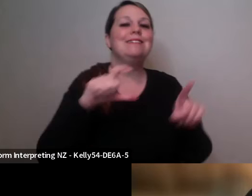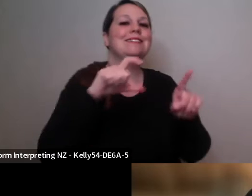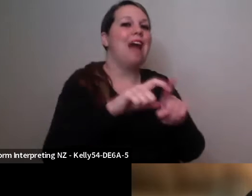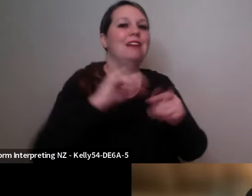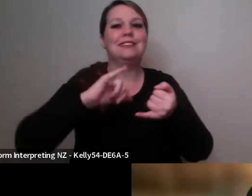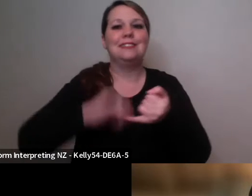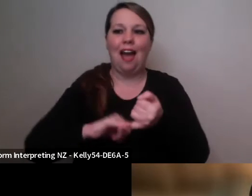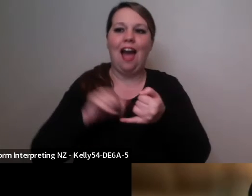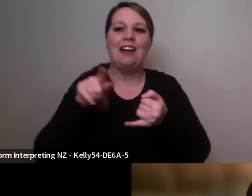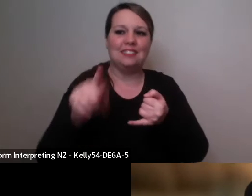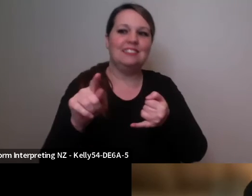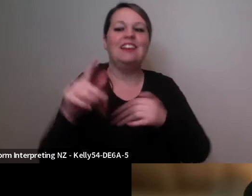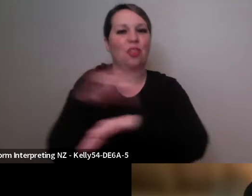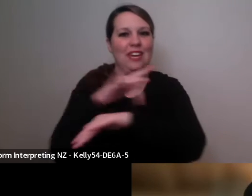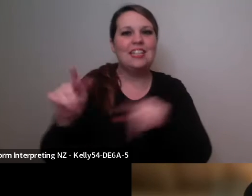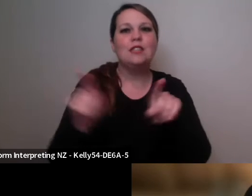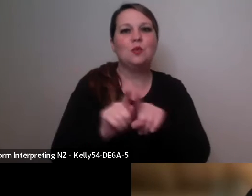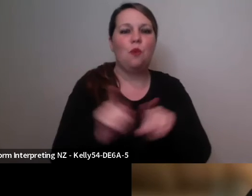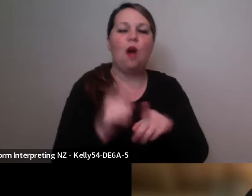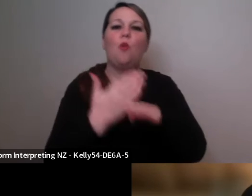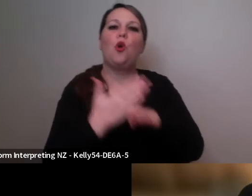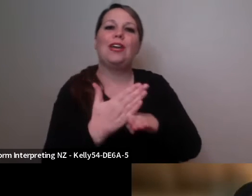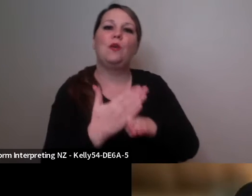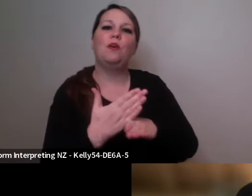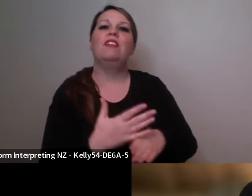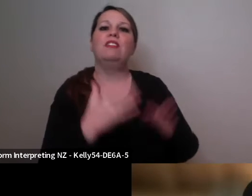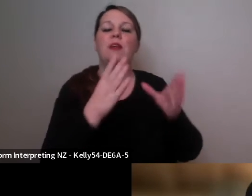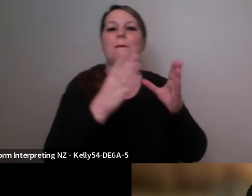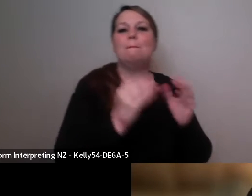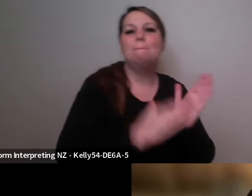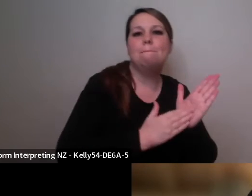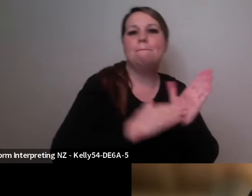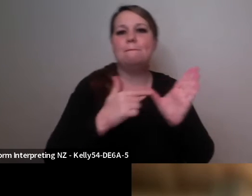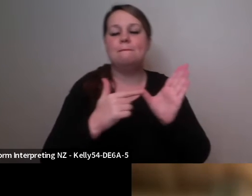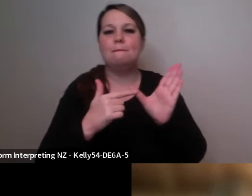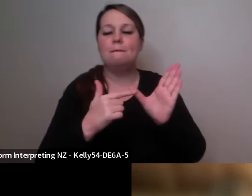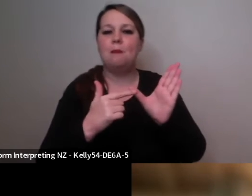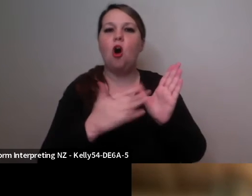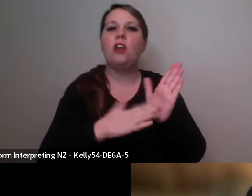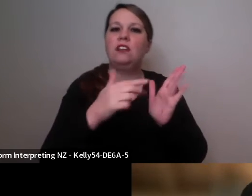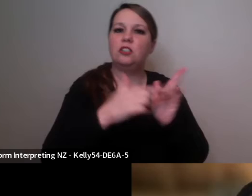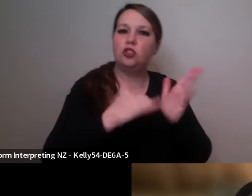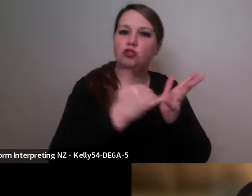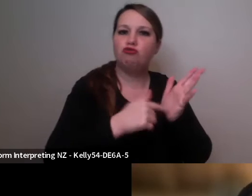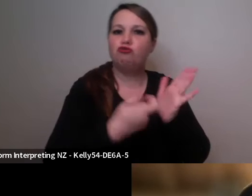with Mousonturm in Frankfurt as well and we had two weeks to come together and it was Larbi,